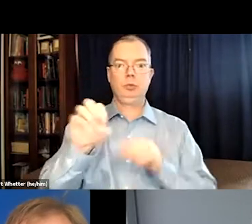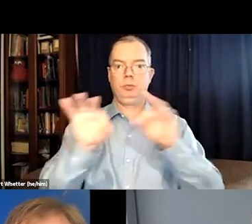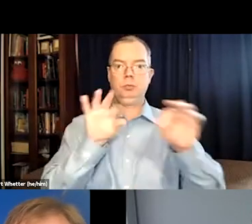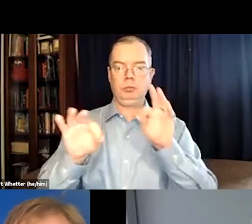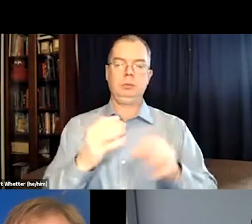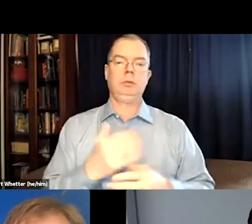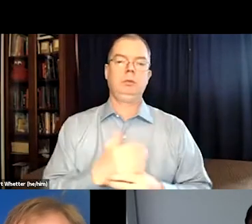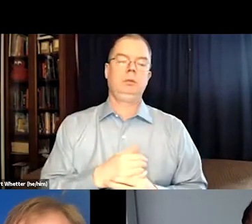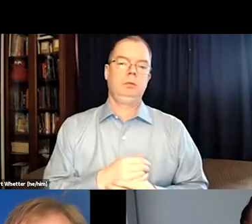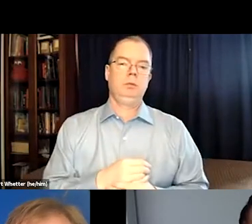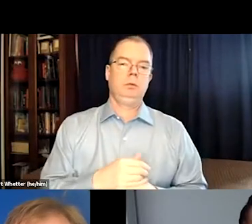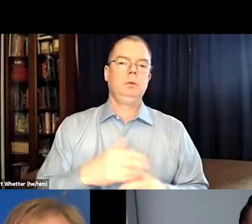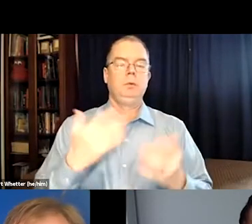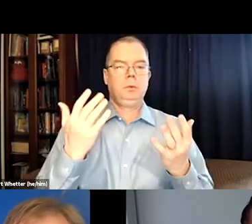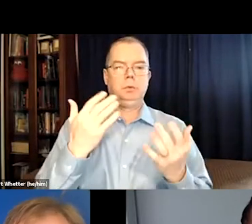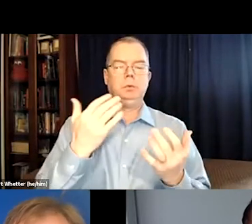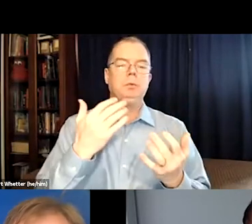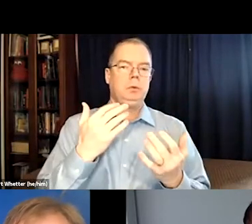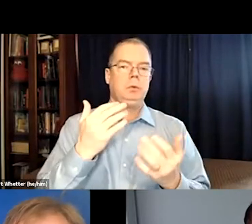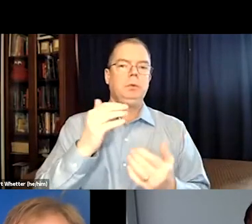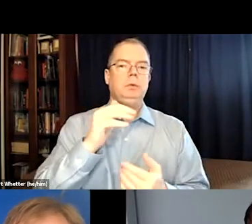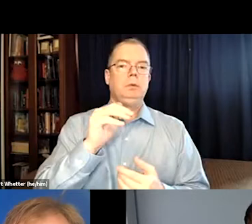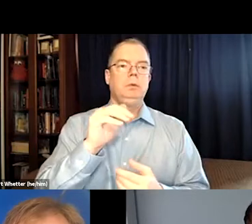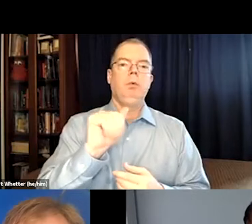a permanent solution and a permanent feature in these films.